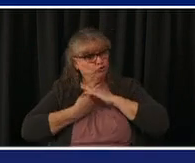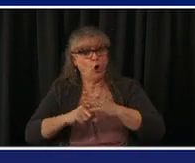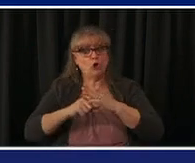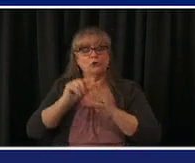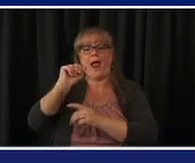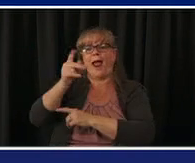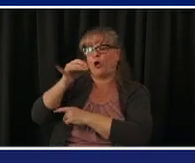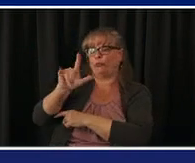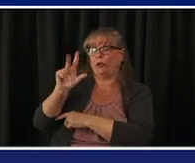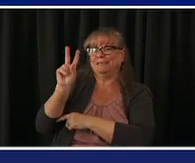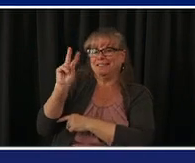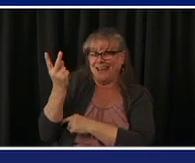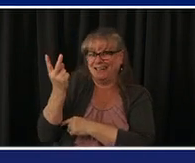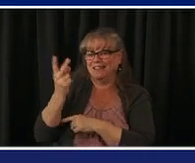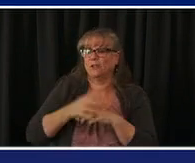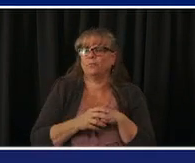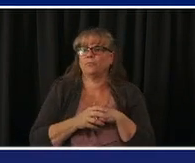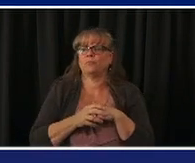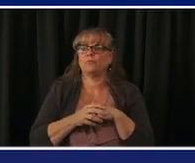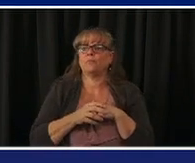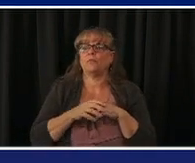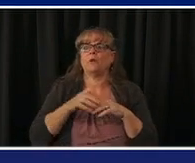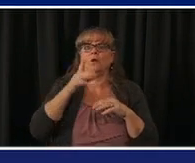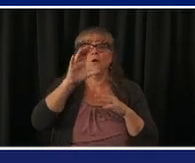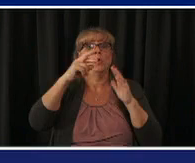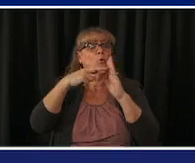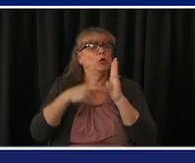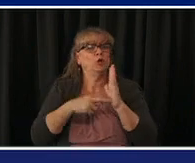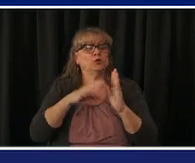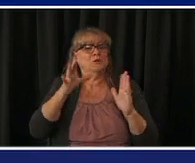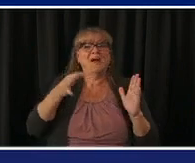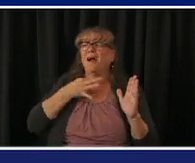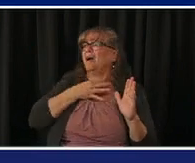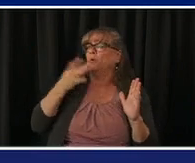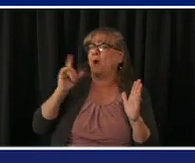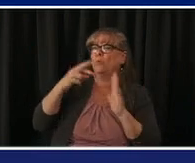here's how to sign up you can sign up for any of these sites there's phone numbers in